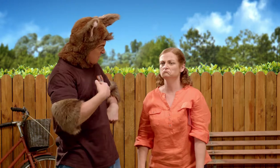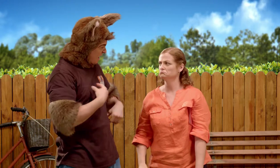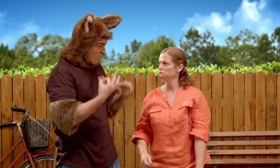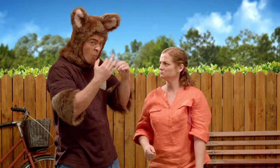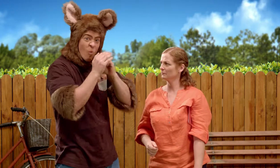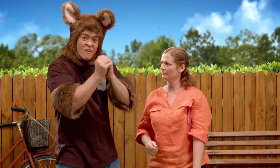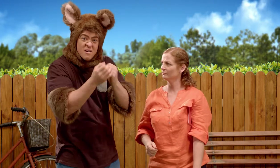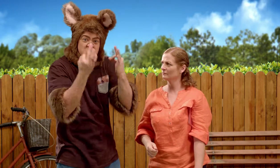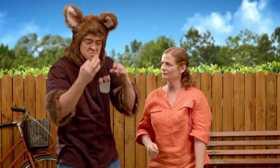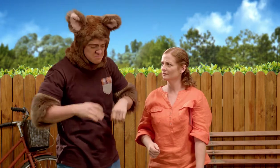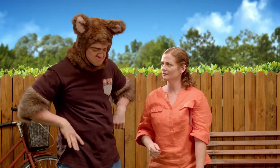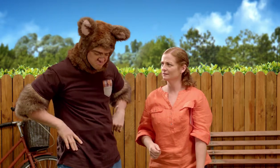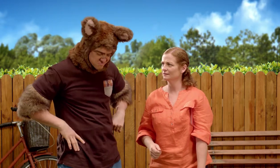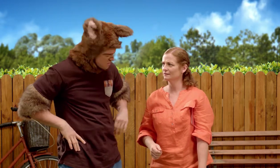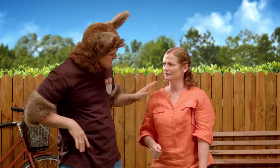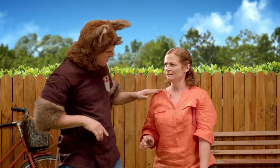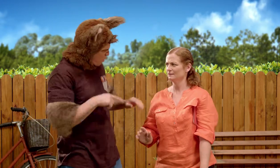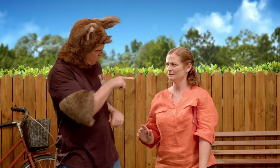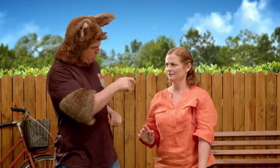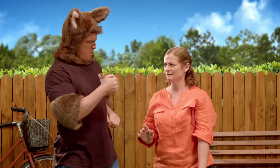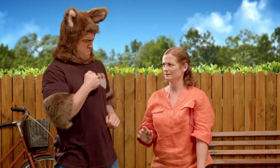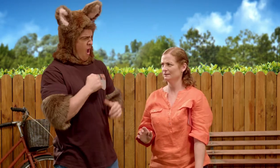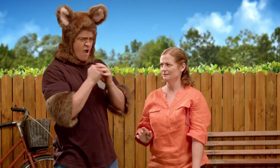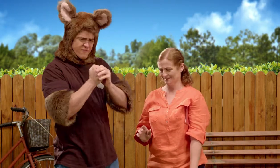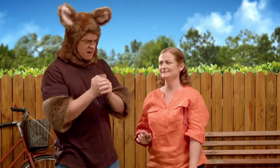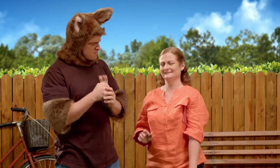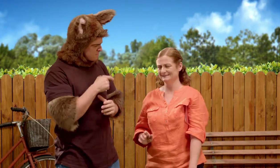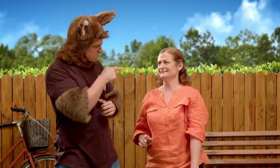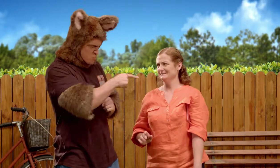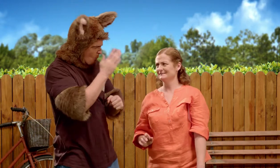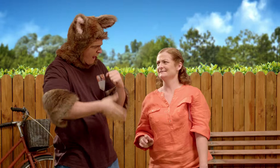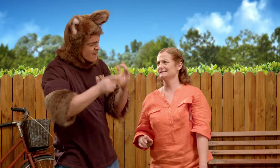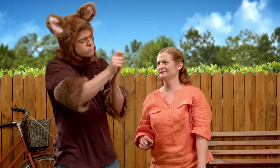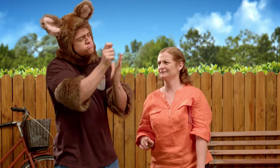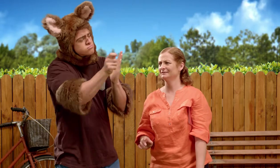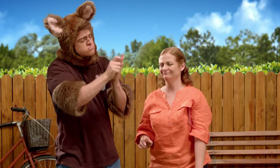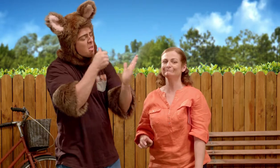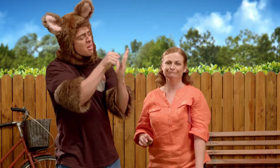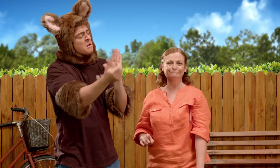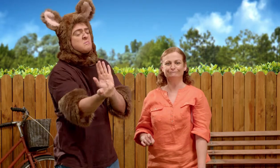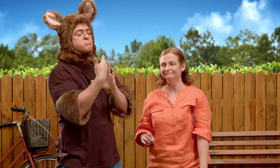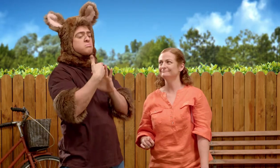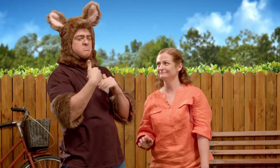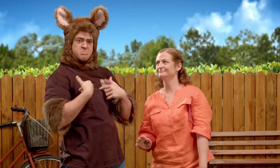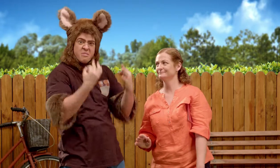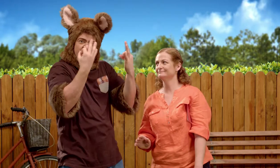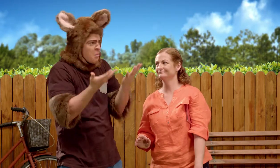Is it because I have no friends? But, Sally, you're my friend. You never write me a letter.